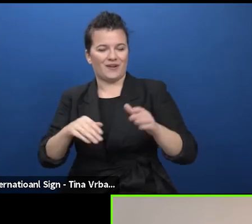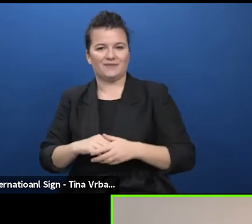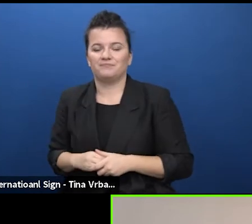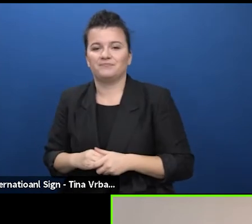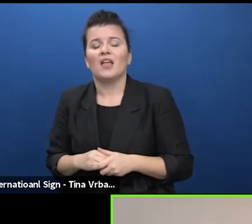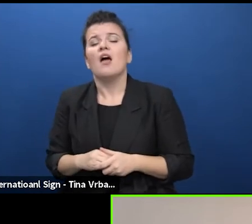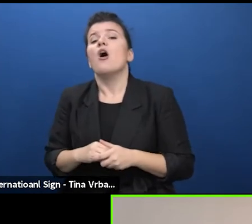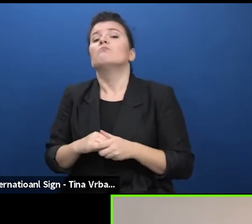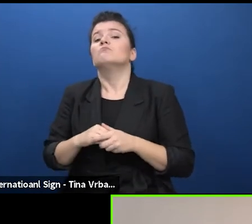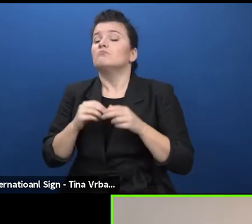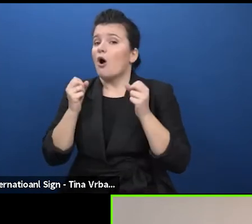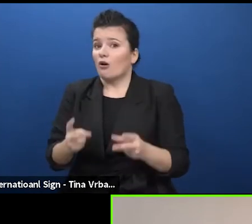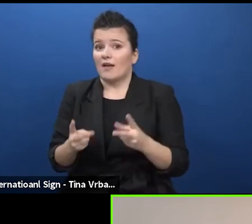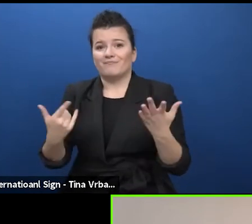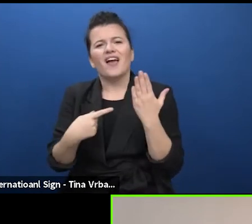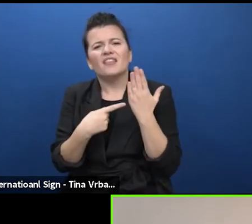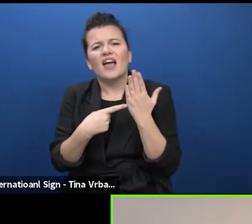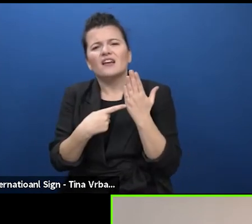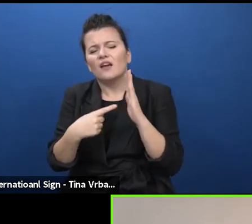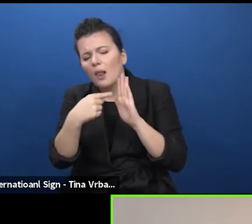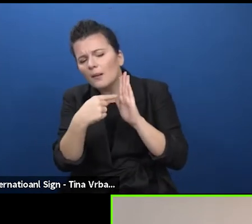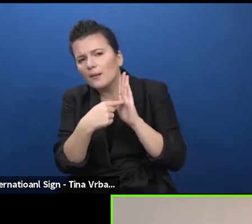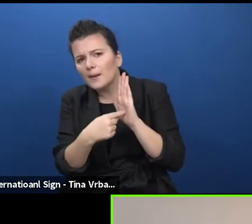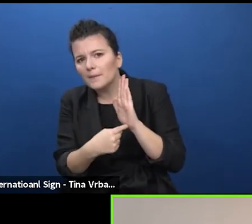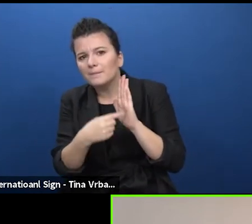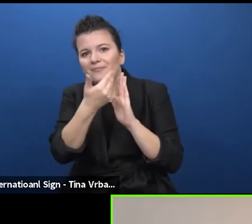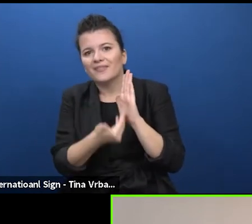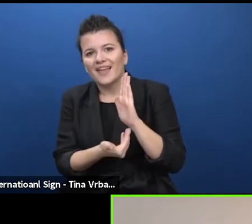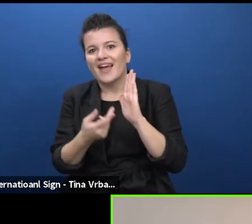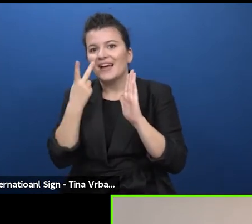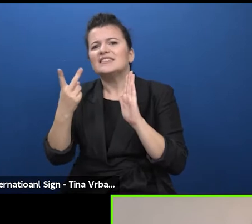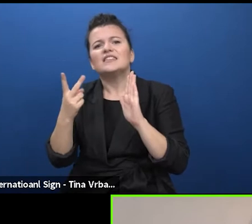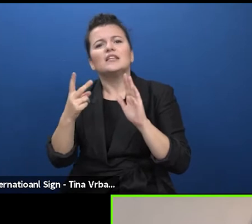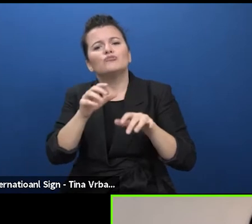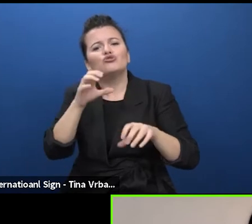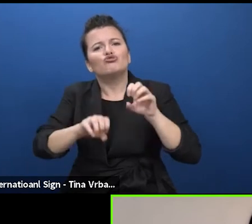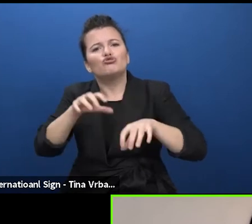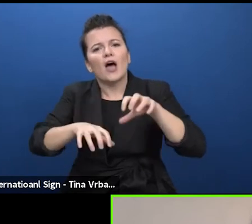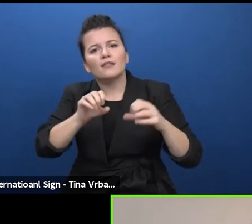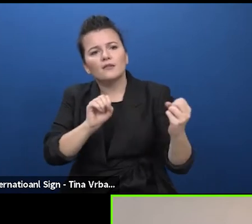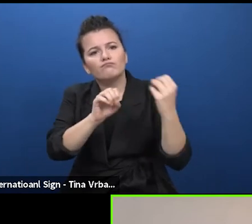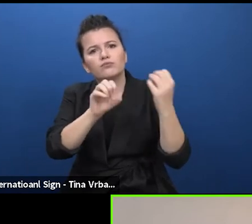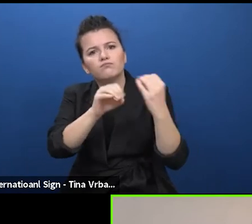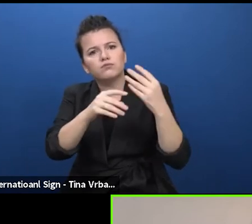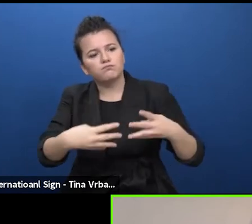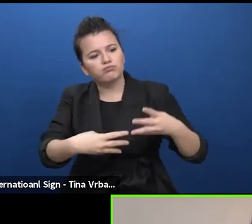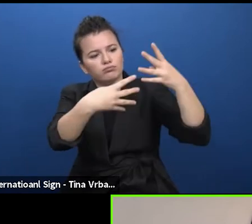Our colleagues are currently sharing in the chat the link to a website that will be offering you